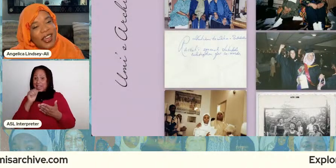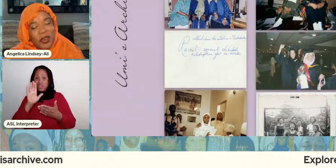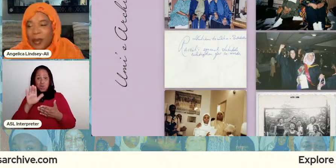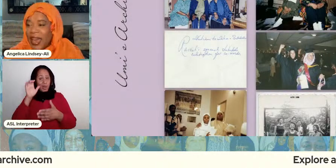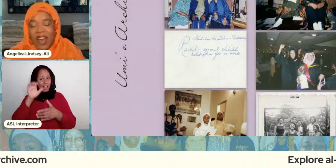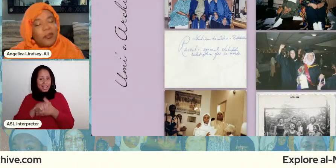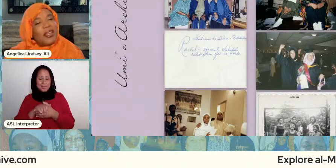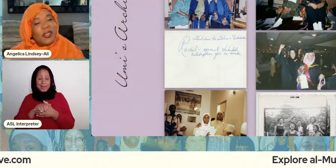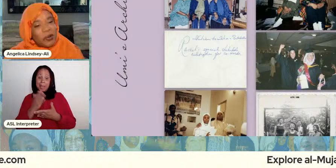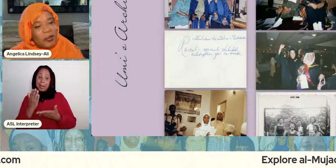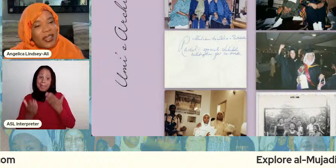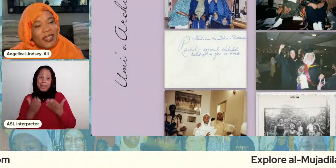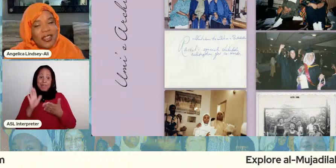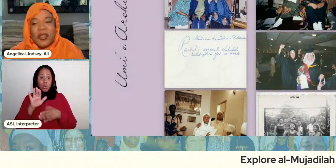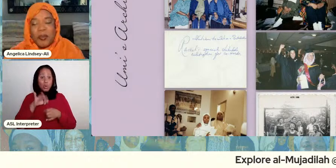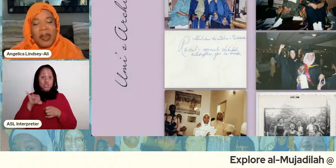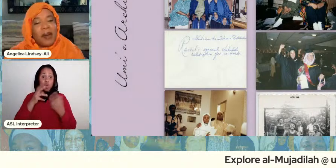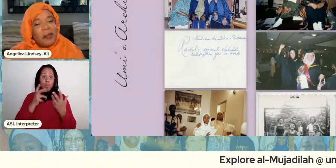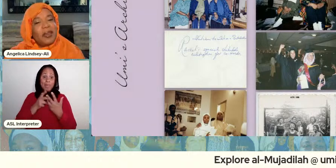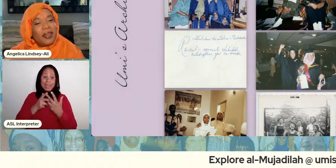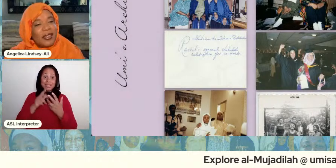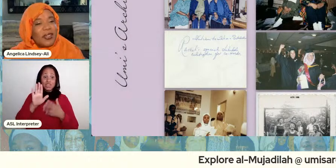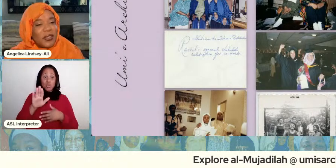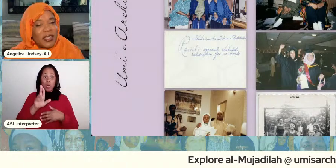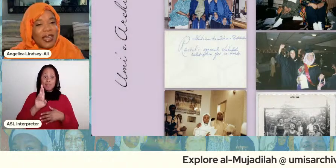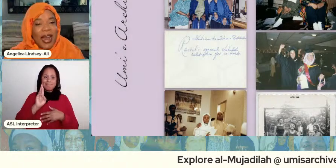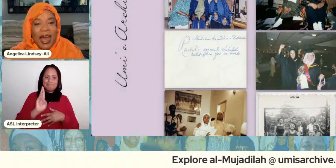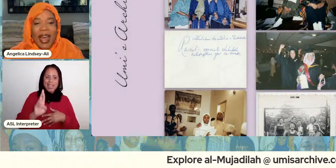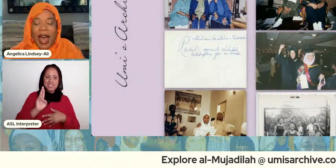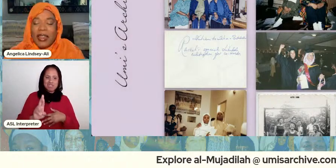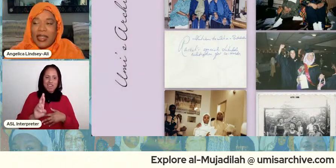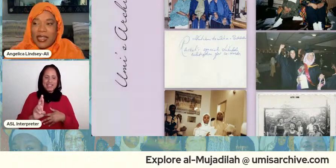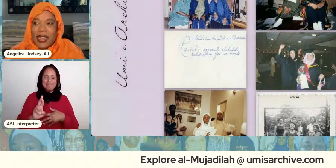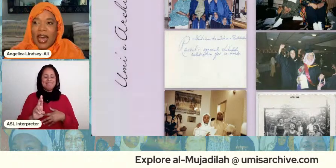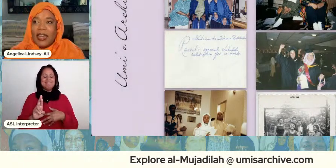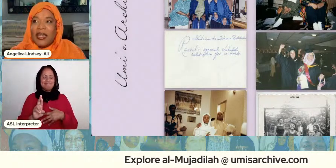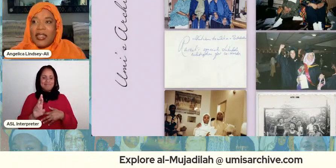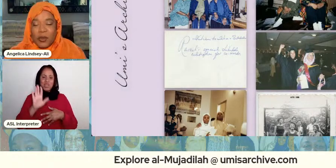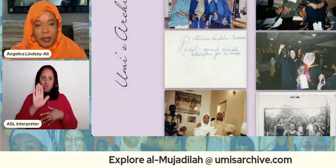and you might have many soul mates your soulmate might be your sister and i i just i love this was